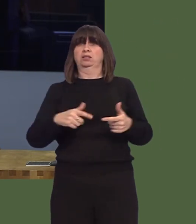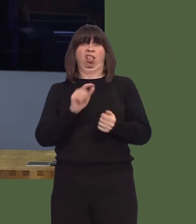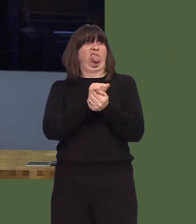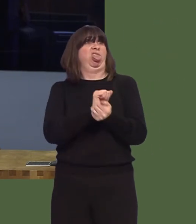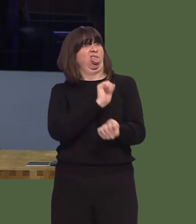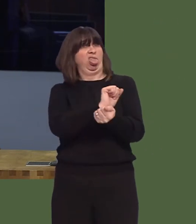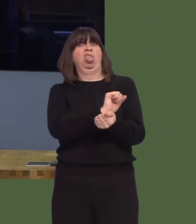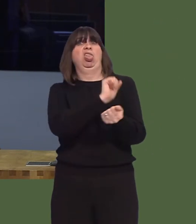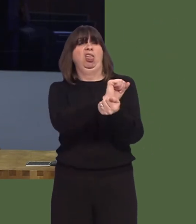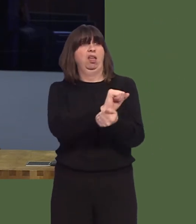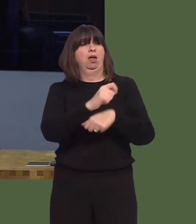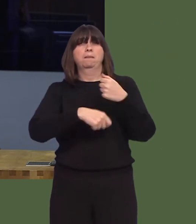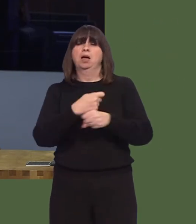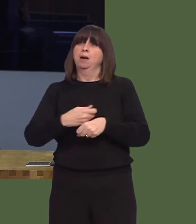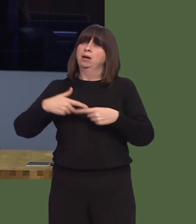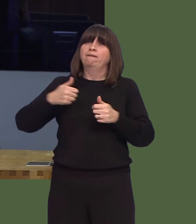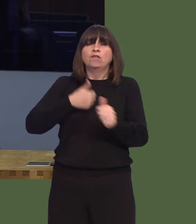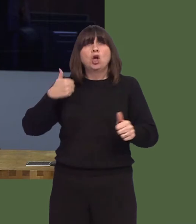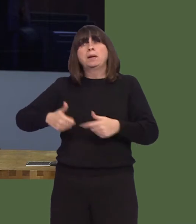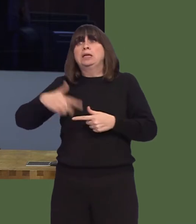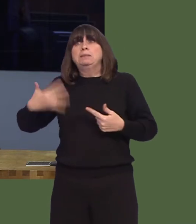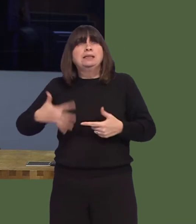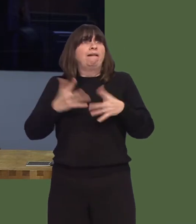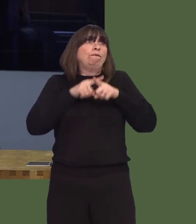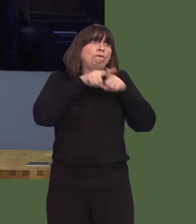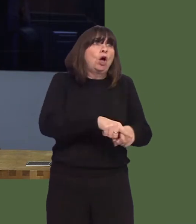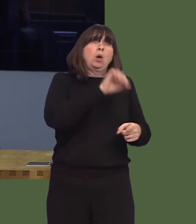So, it's imposing a vast cost upon firms and, therefore, the public at large, which ultimately